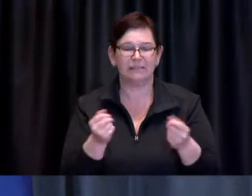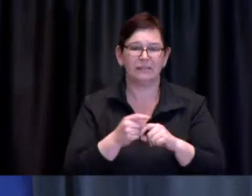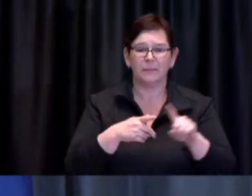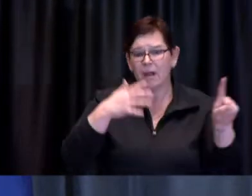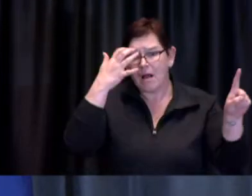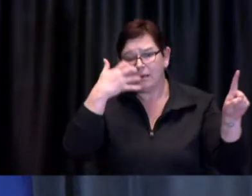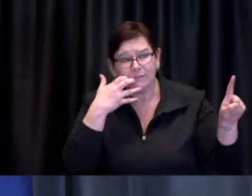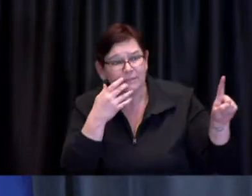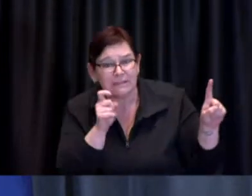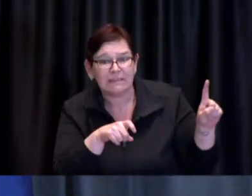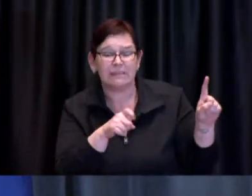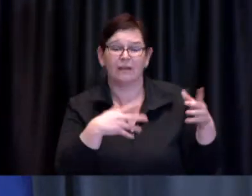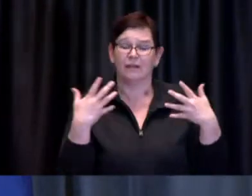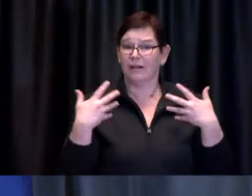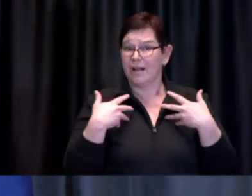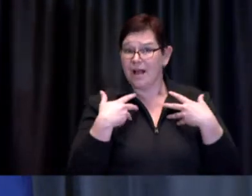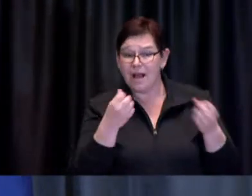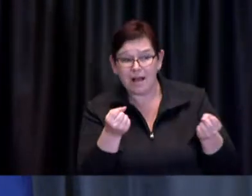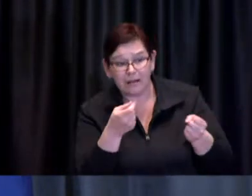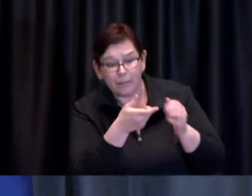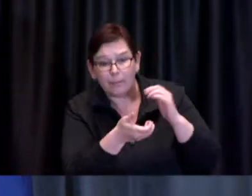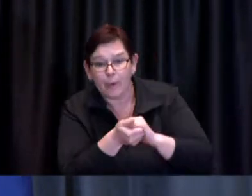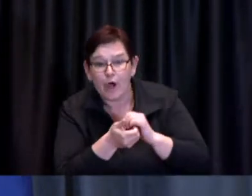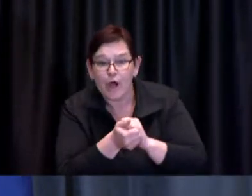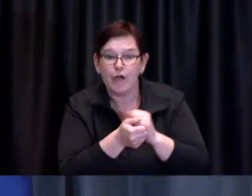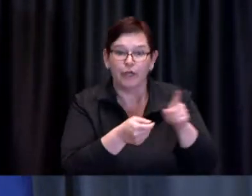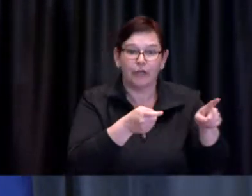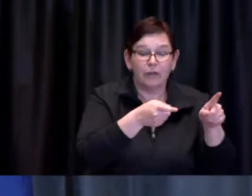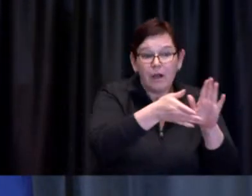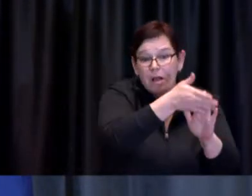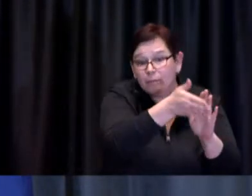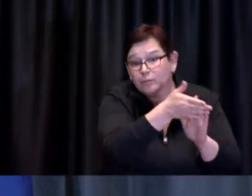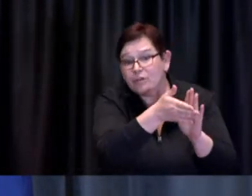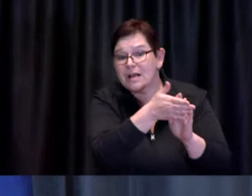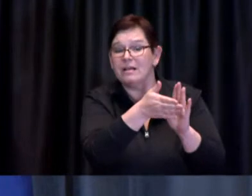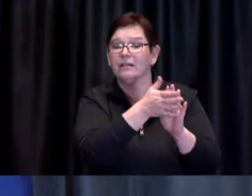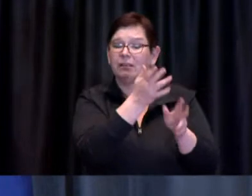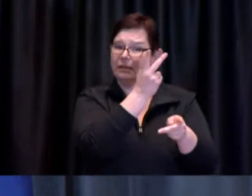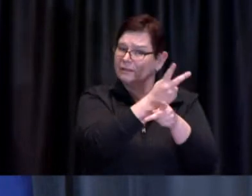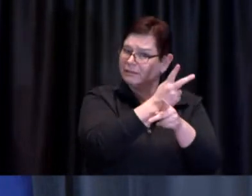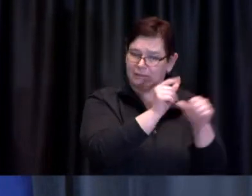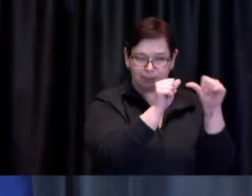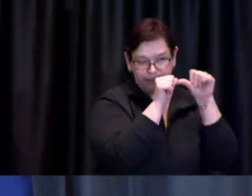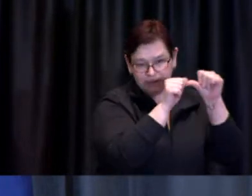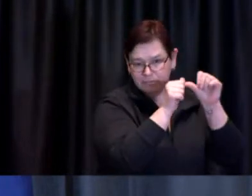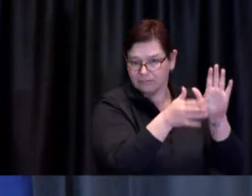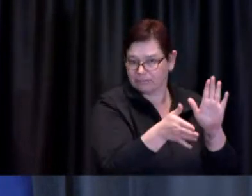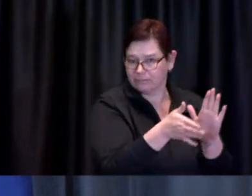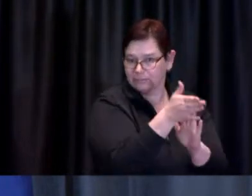such that their clinic operations are also able to continue to the largest extent possible.